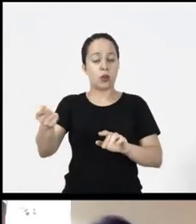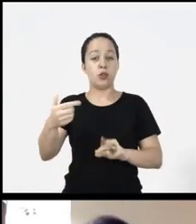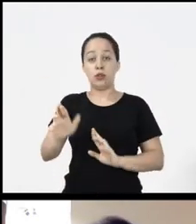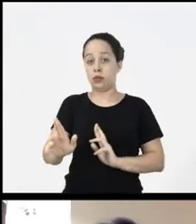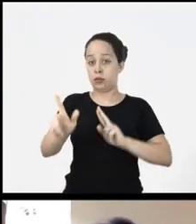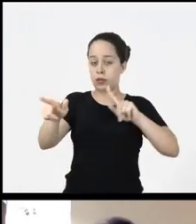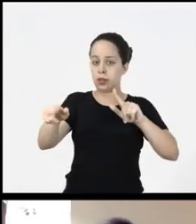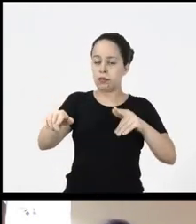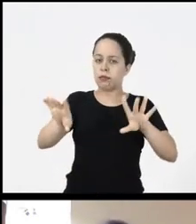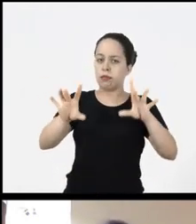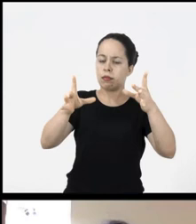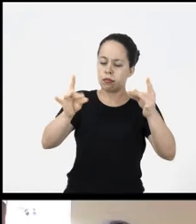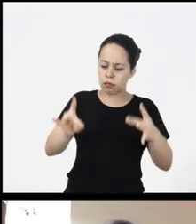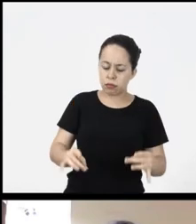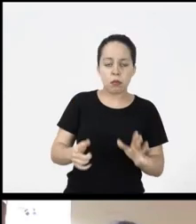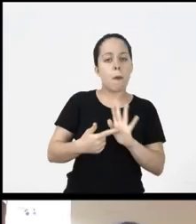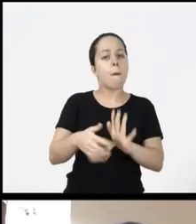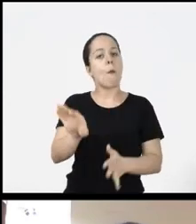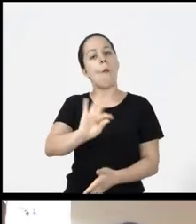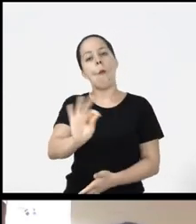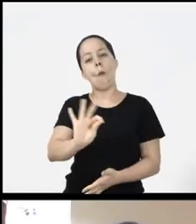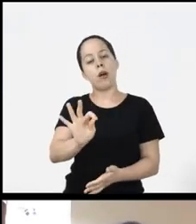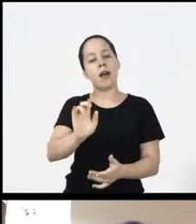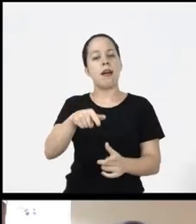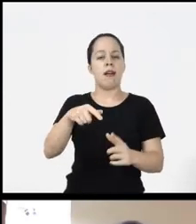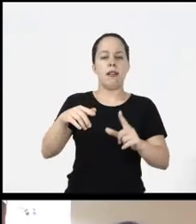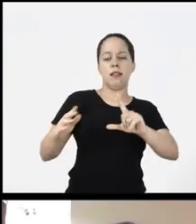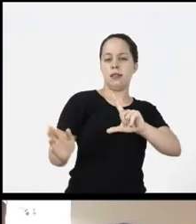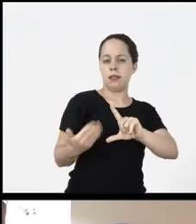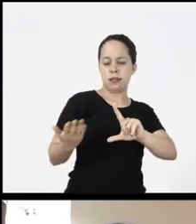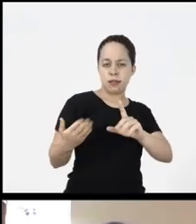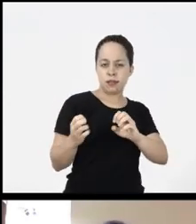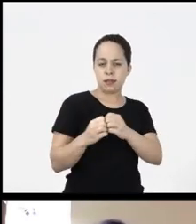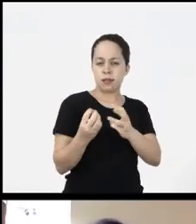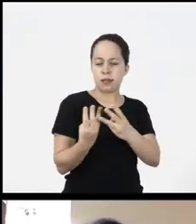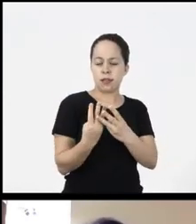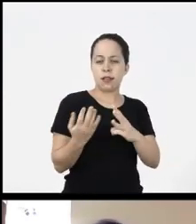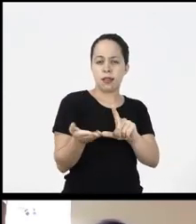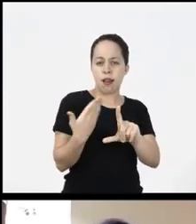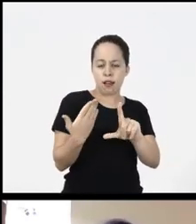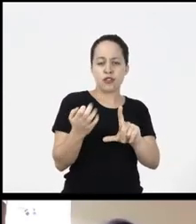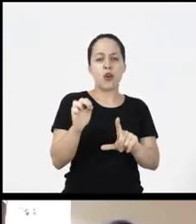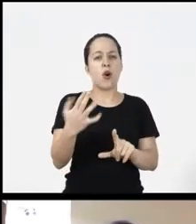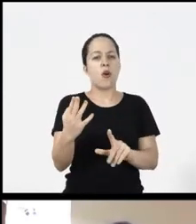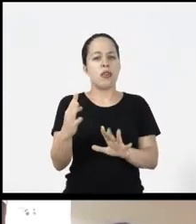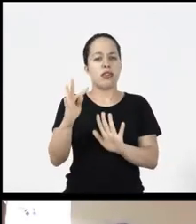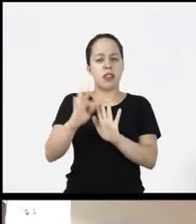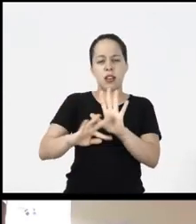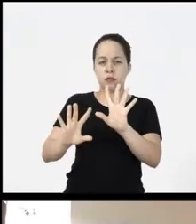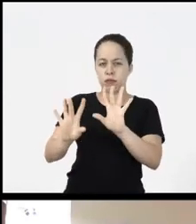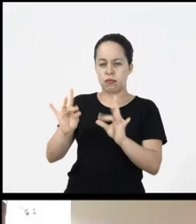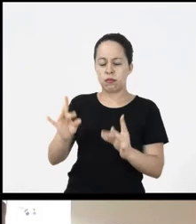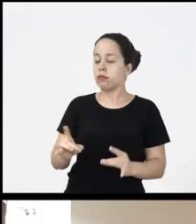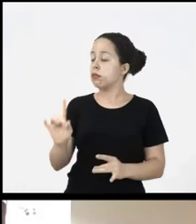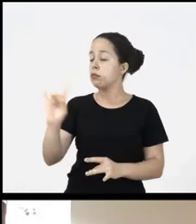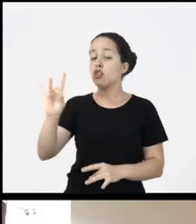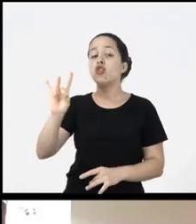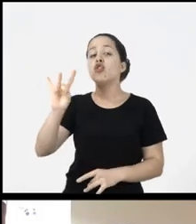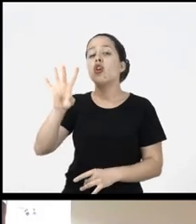alternative text foot this description will not appear nor on the slide any text editor it will be